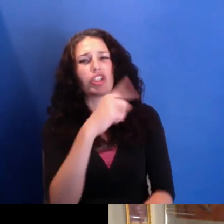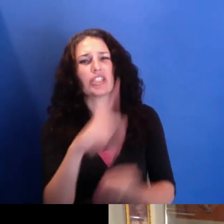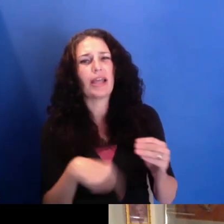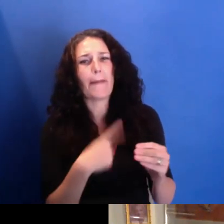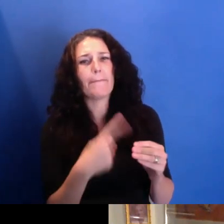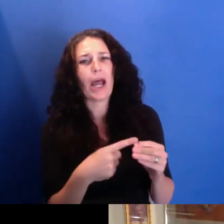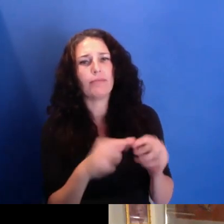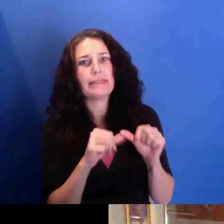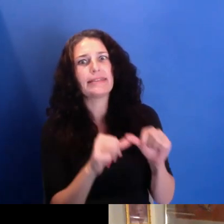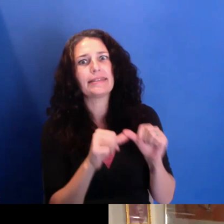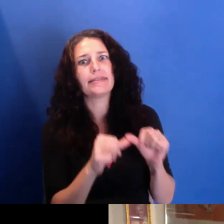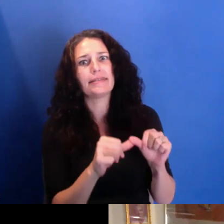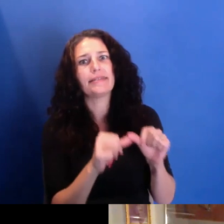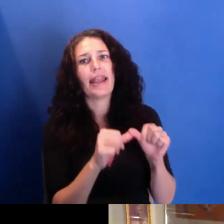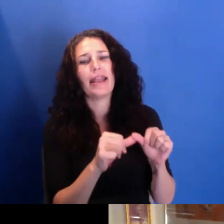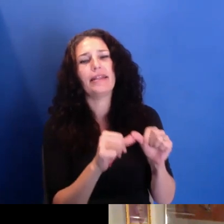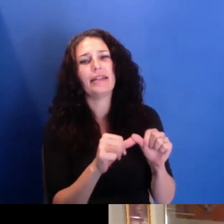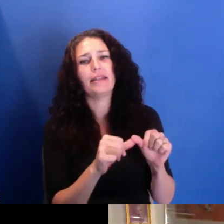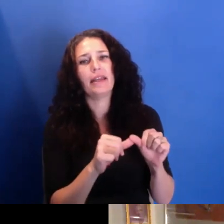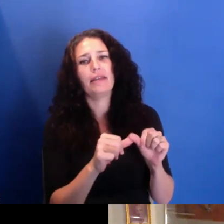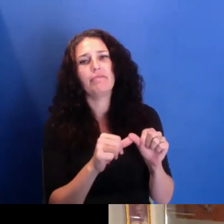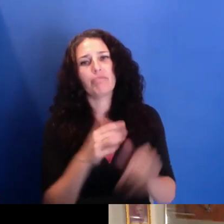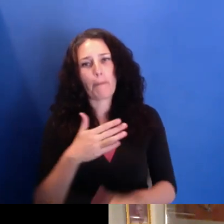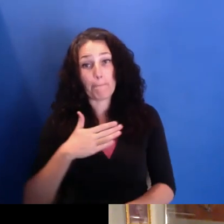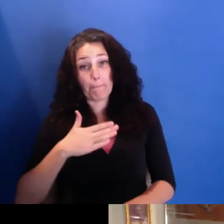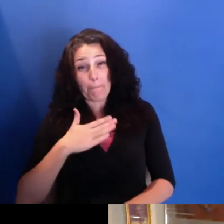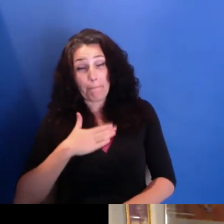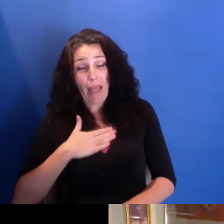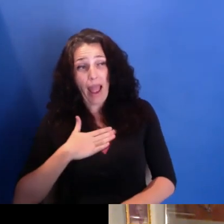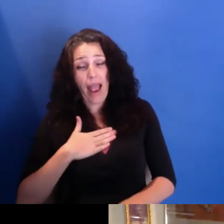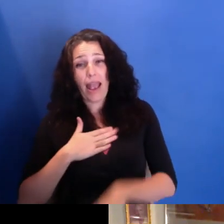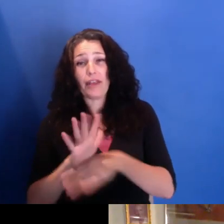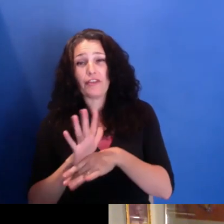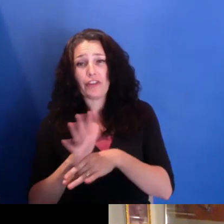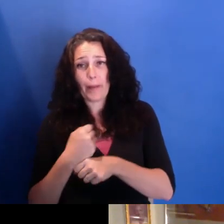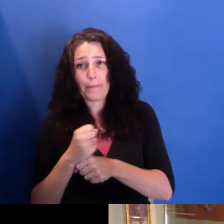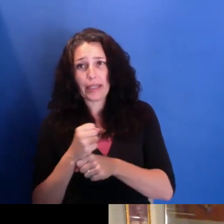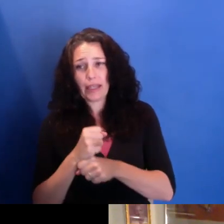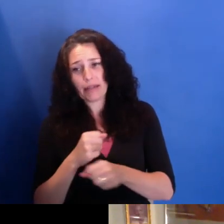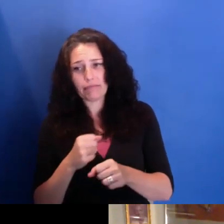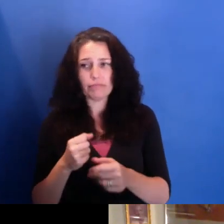you know, where I am in my filmmaking journey, I reflect back on, you know, back